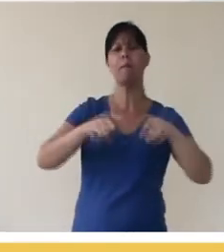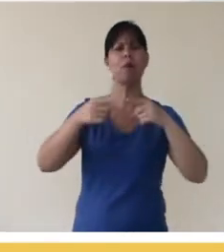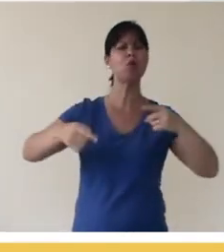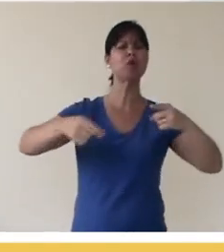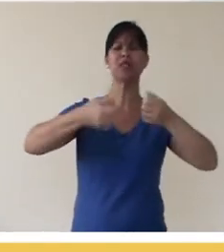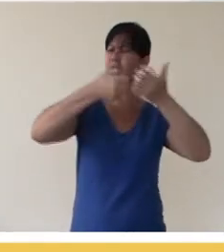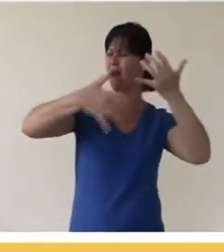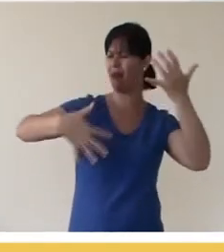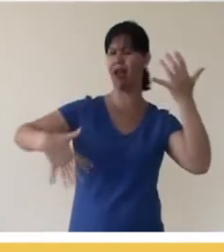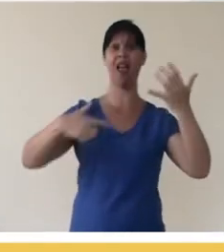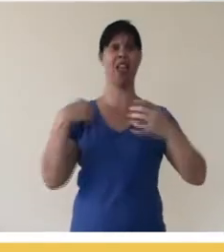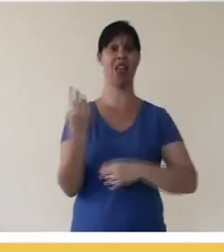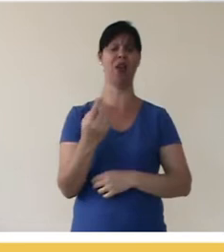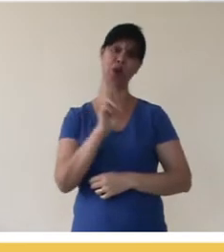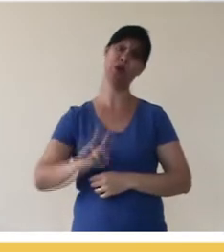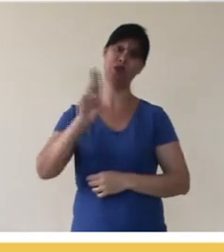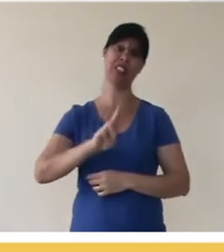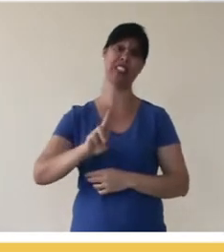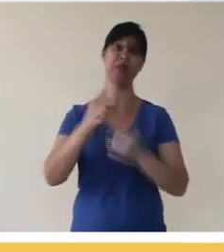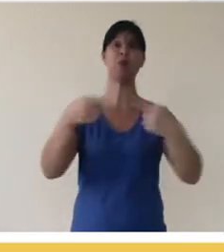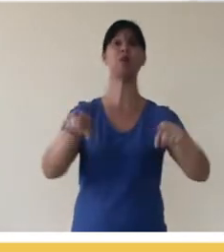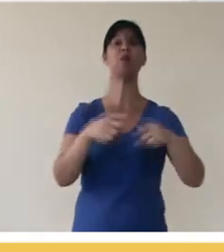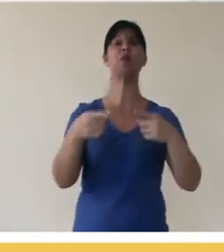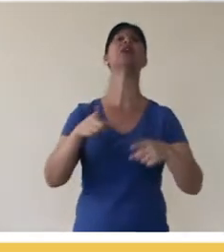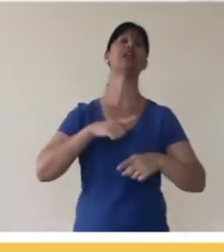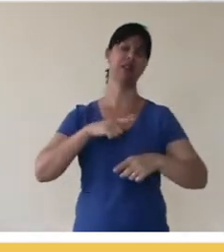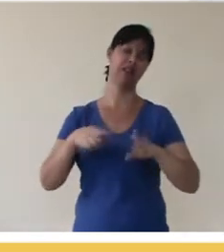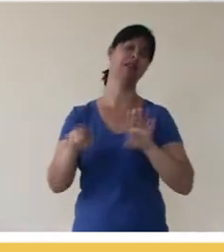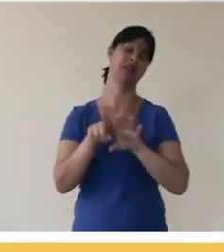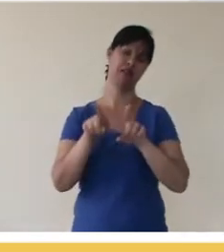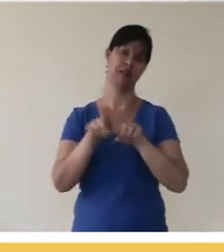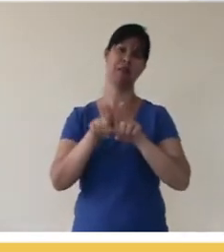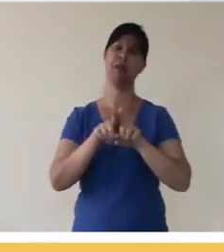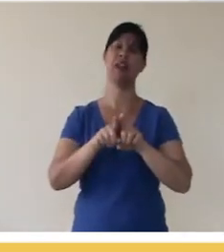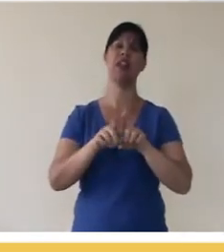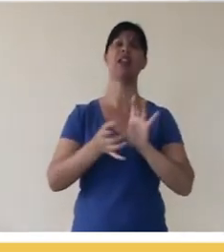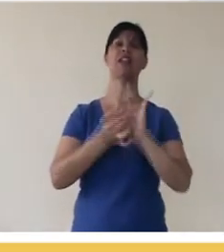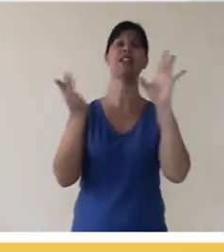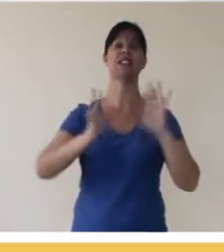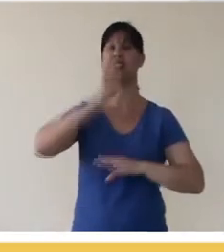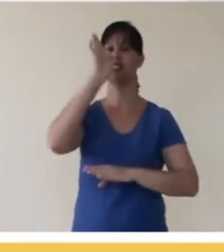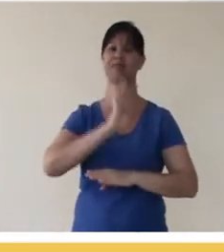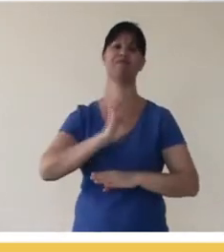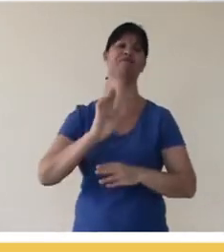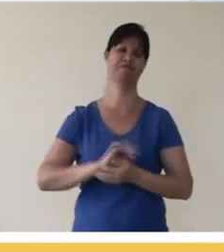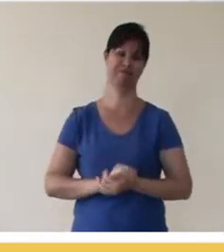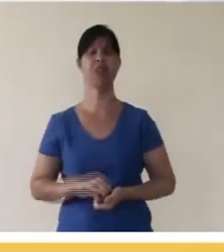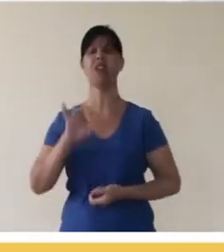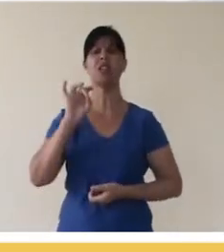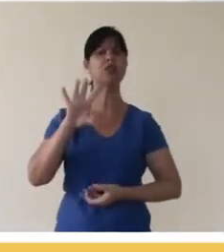songs that I use a lot for tracks and all of them with free licenses too.